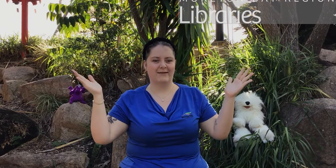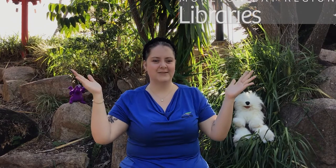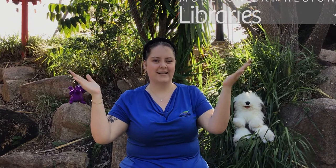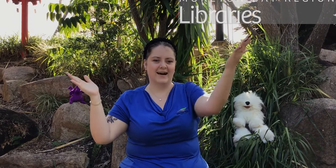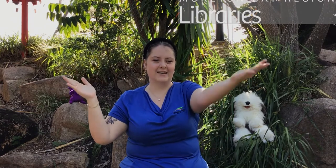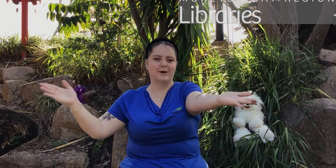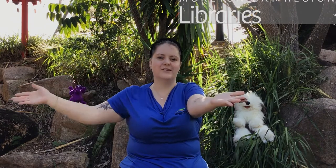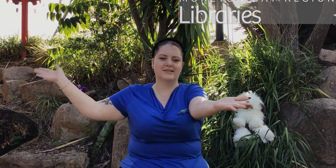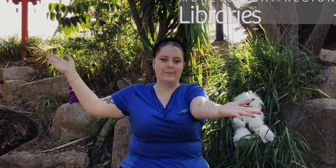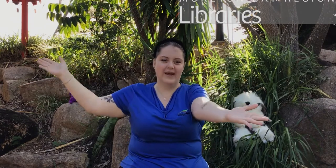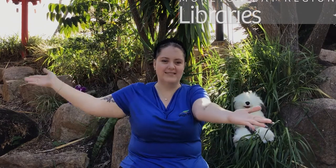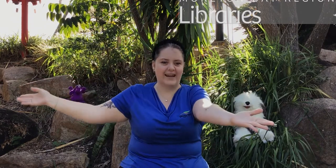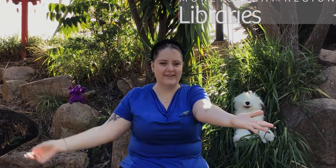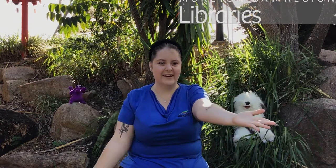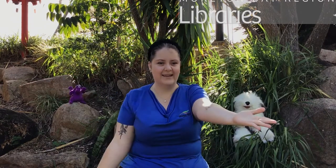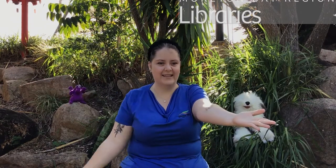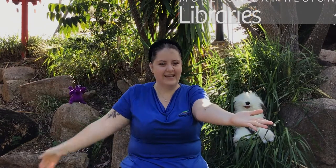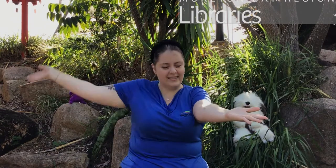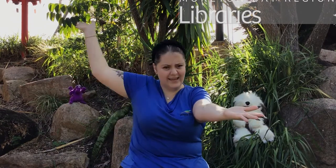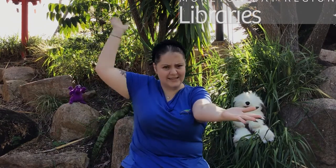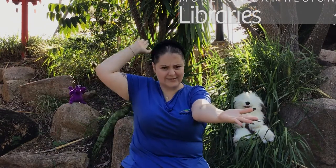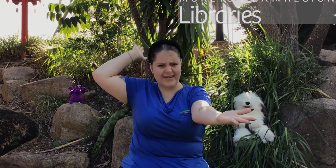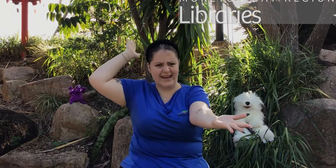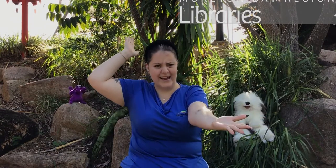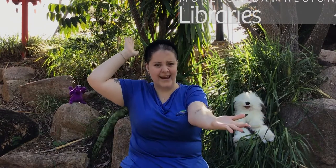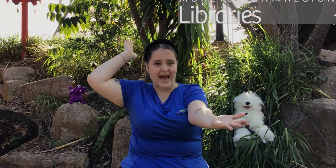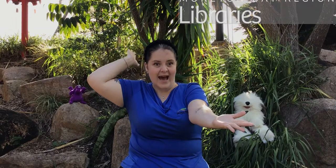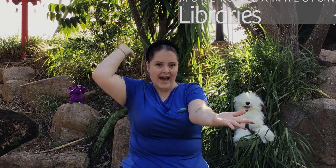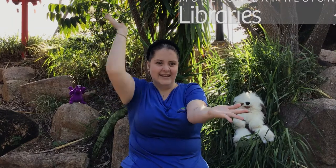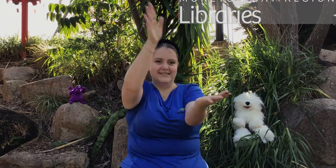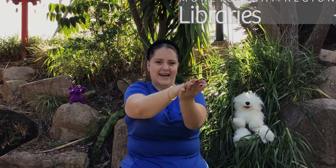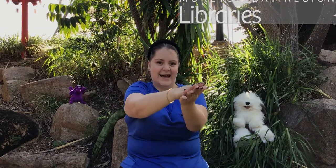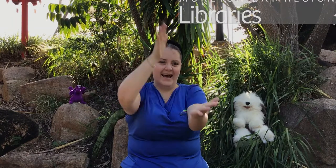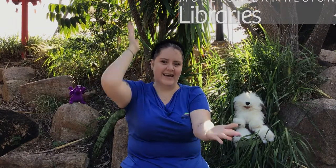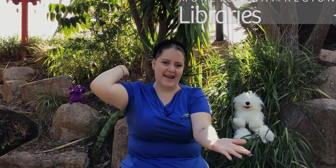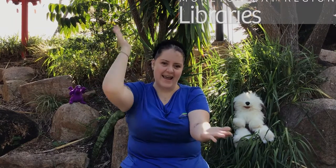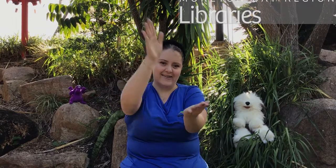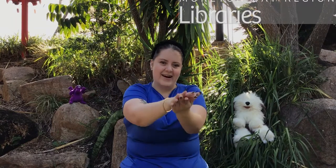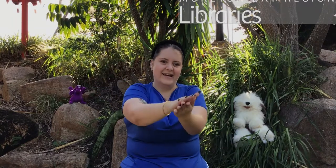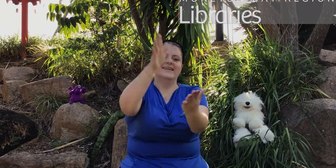to our last one which is the big daddy crocodile like this, ready?: 'Daddy crocodile,